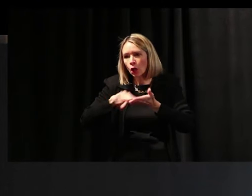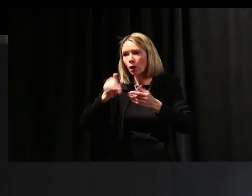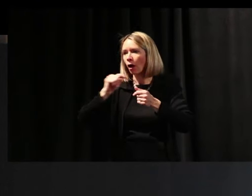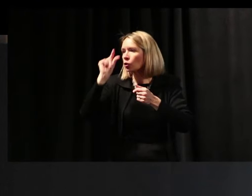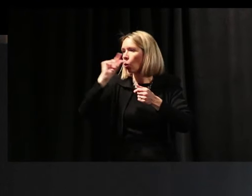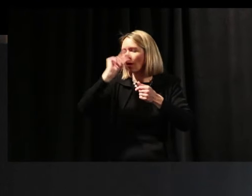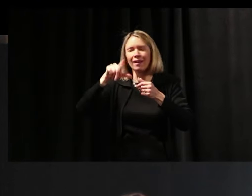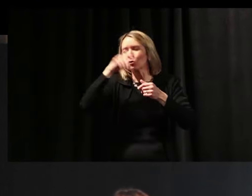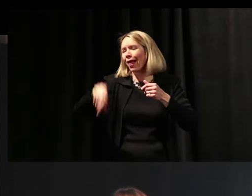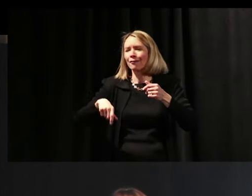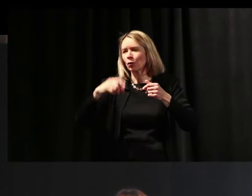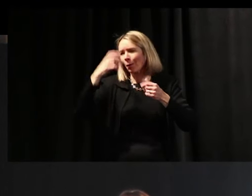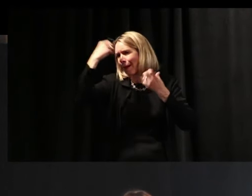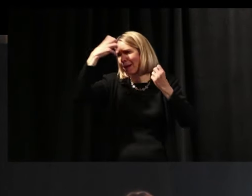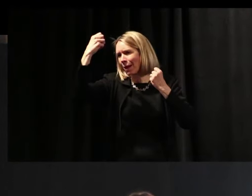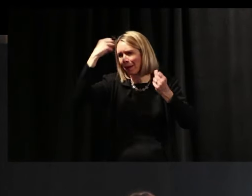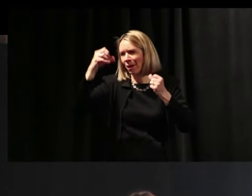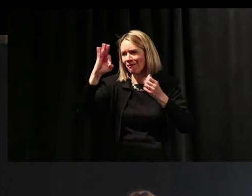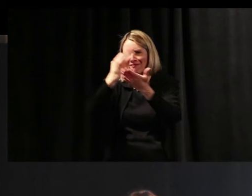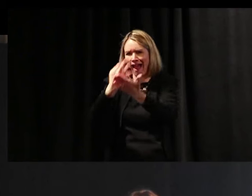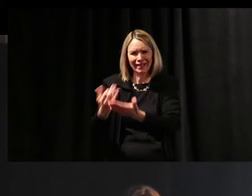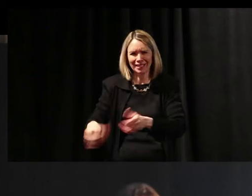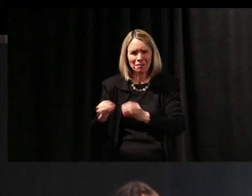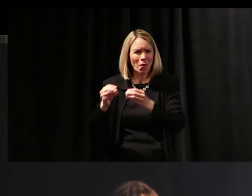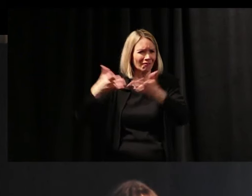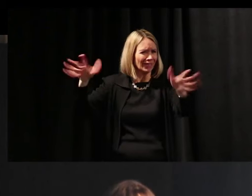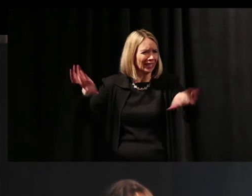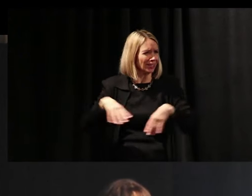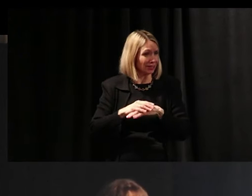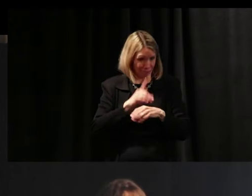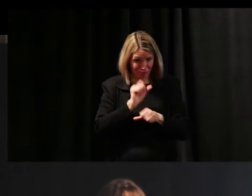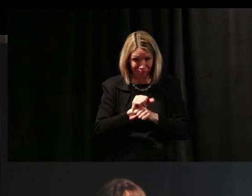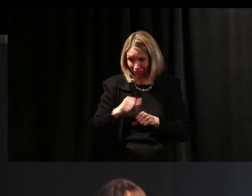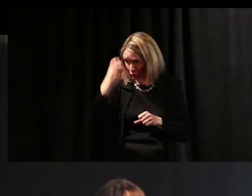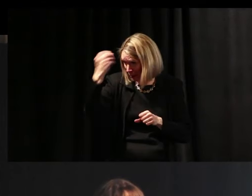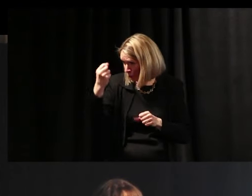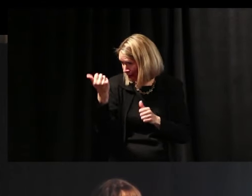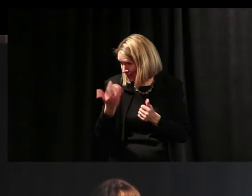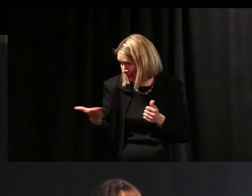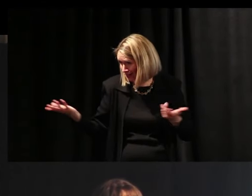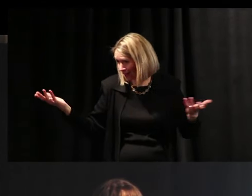You don't need to memorize that fact. Do you really feel they should memorize all that stuff?